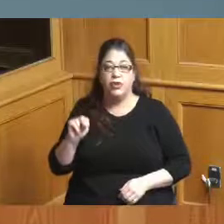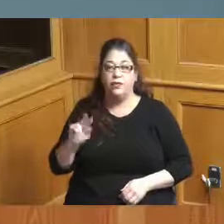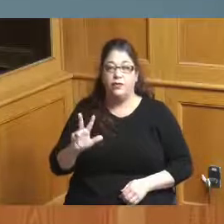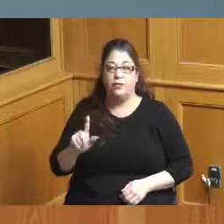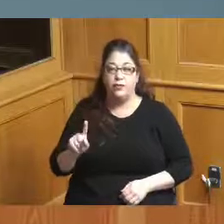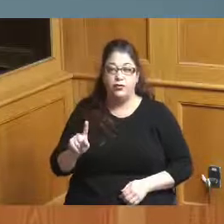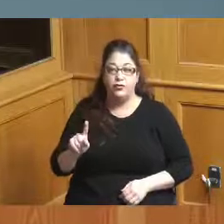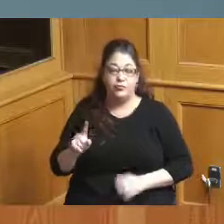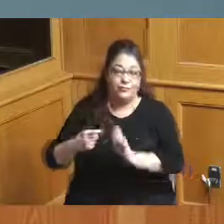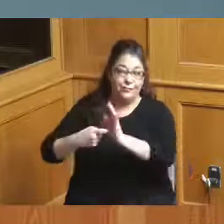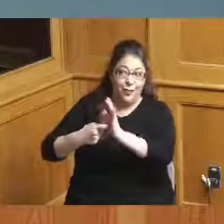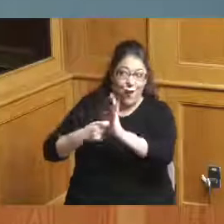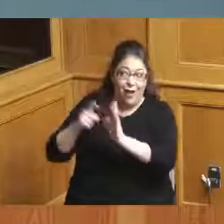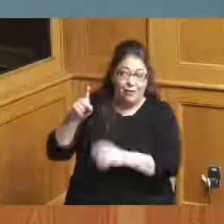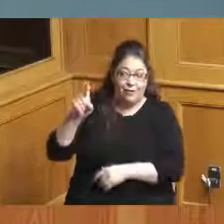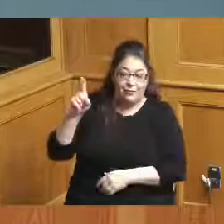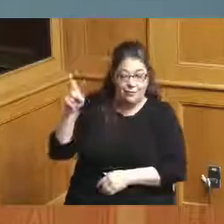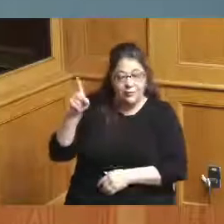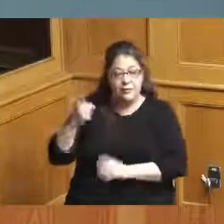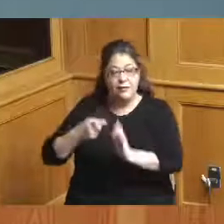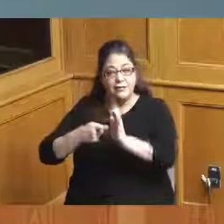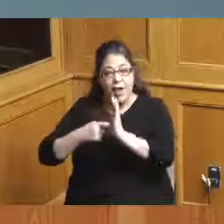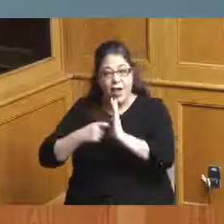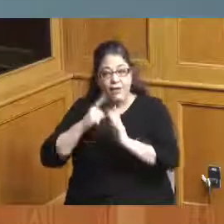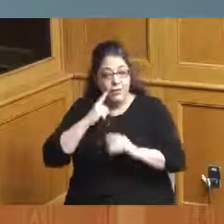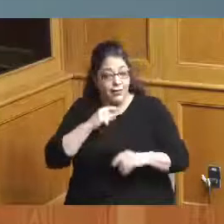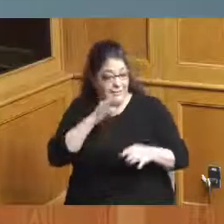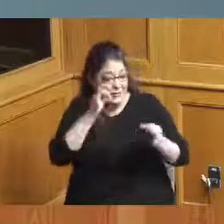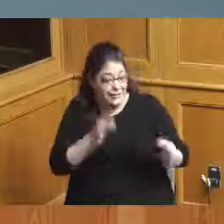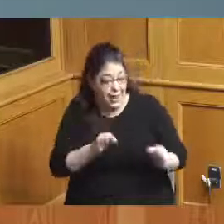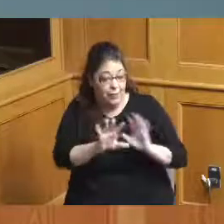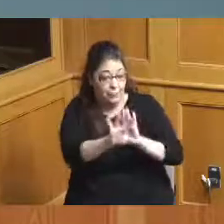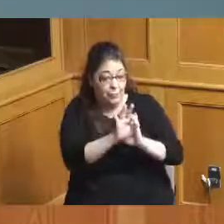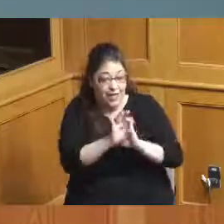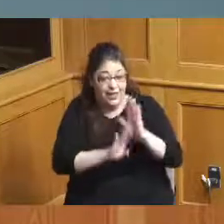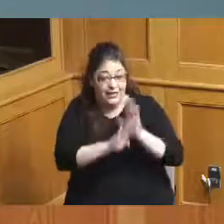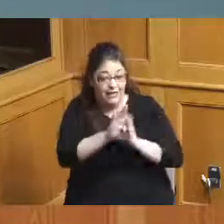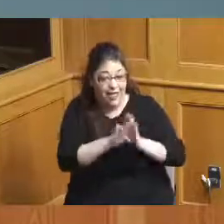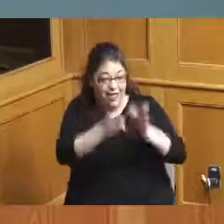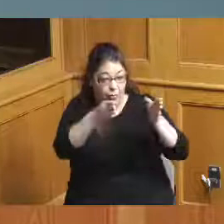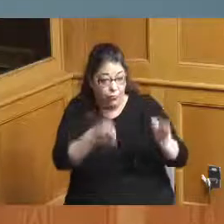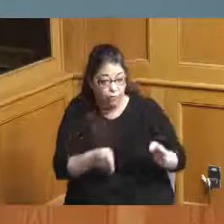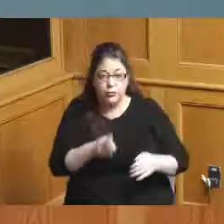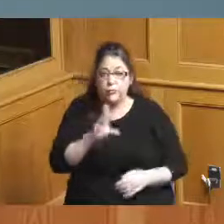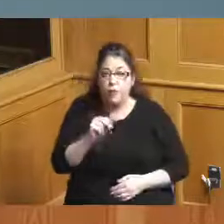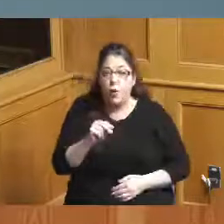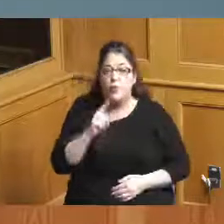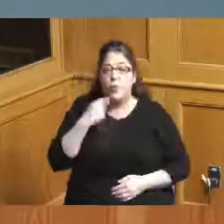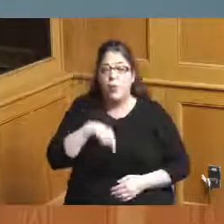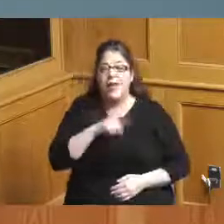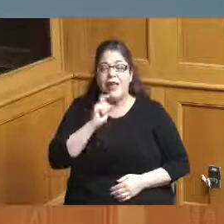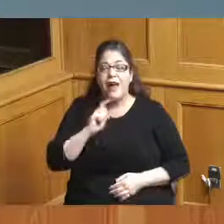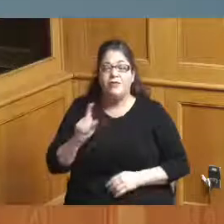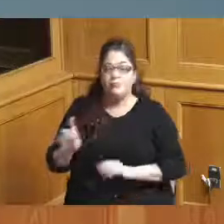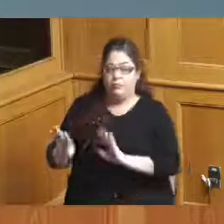a decision not a decision on a developer but a decision on a headquarter hotel regardless of FIFA